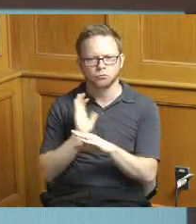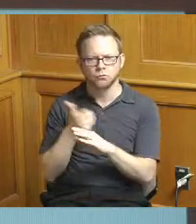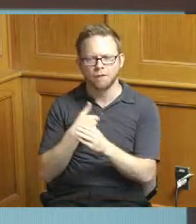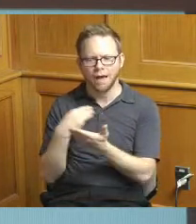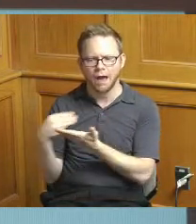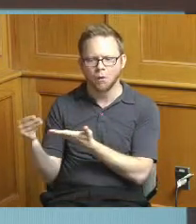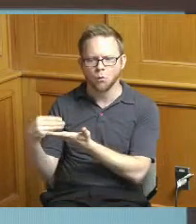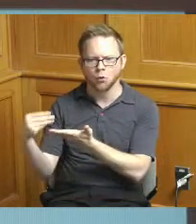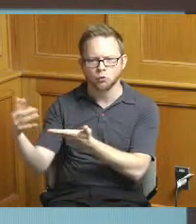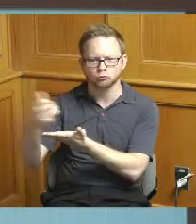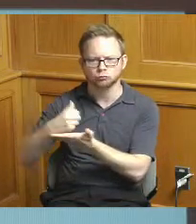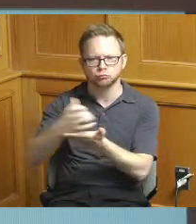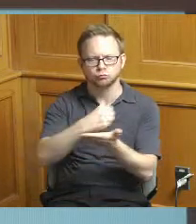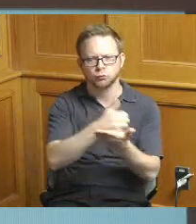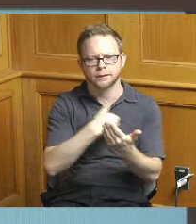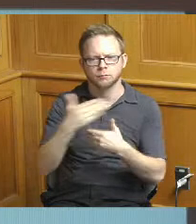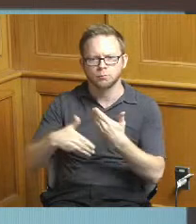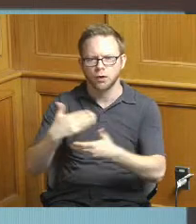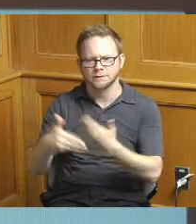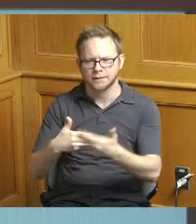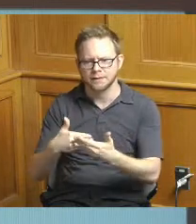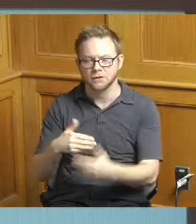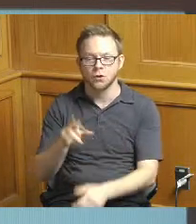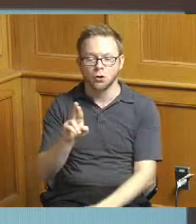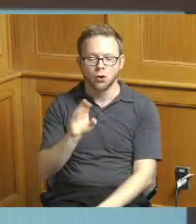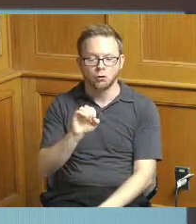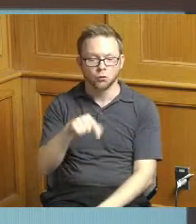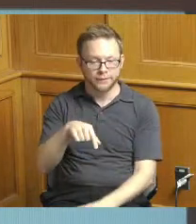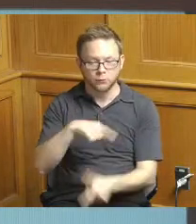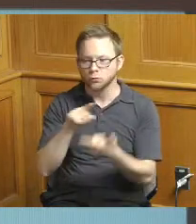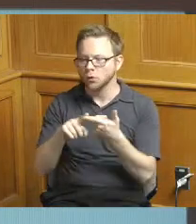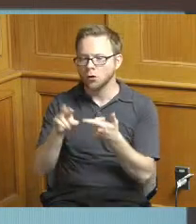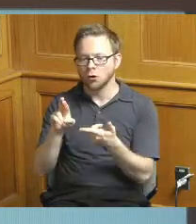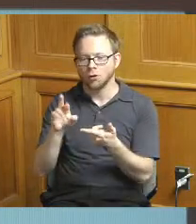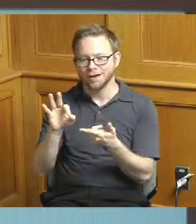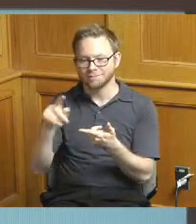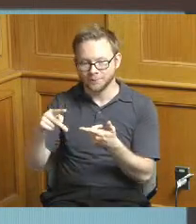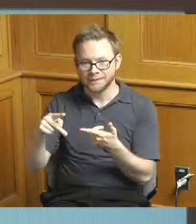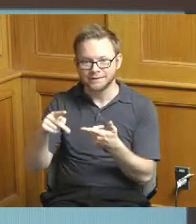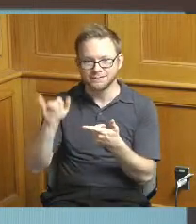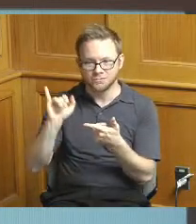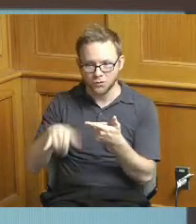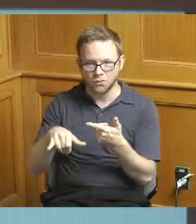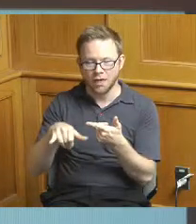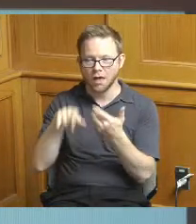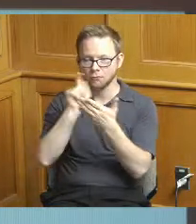getting those RFQs and RFPs out is a process it's a lot of coordination at MSD and with the city